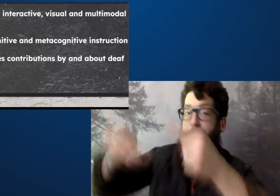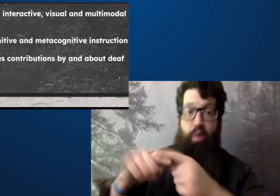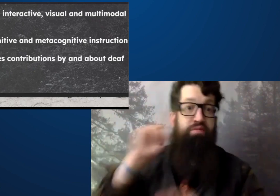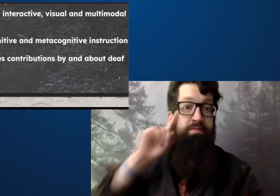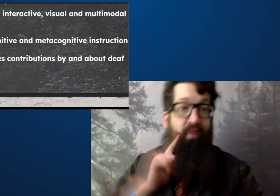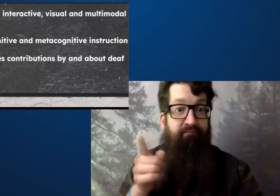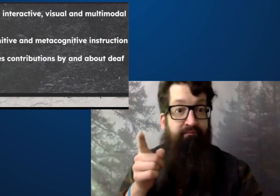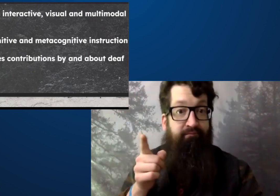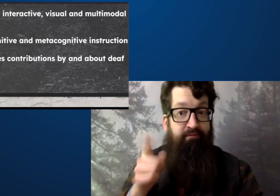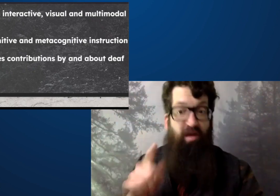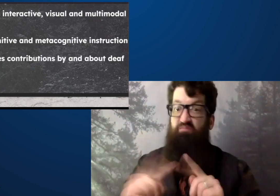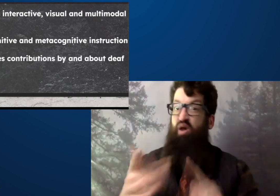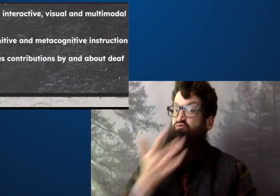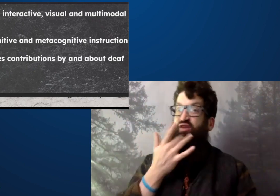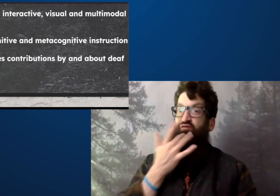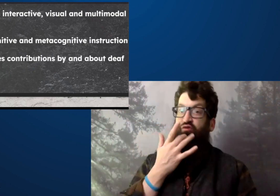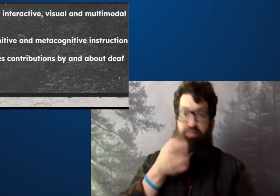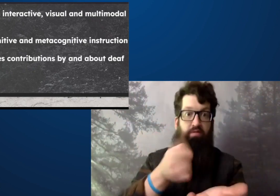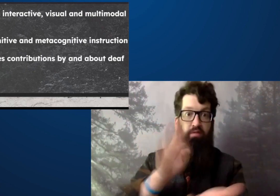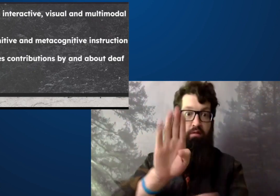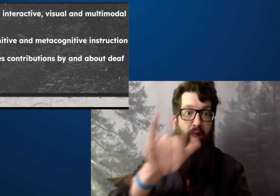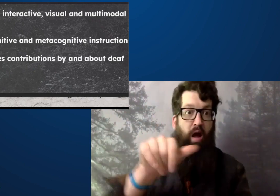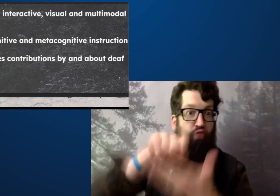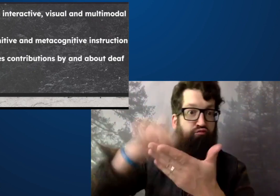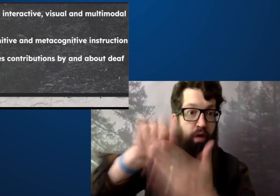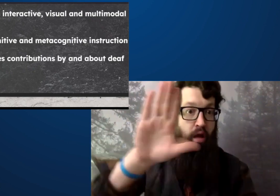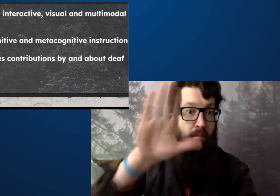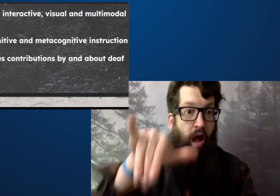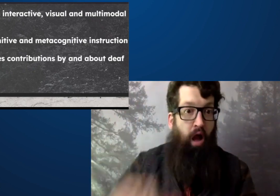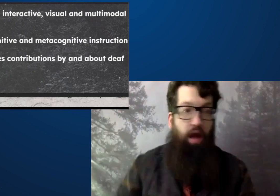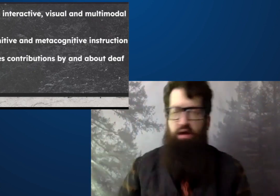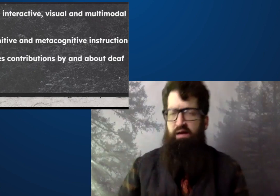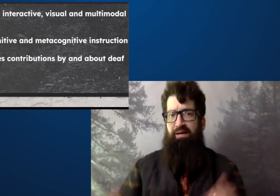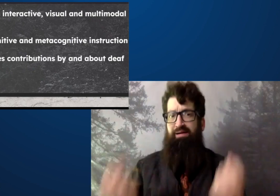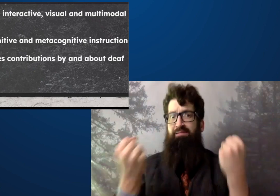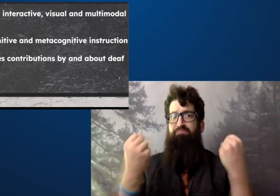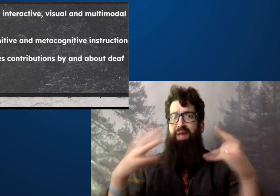people, stories written by and about deaf people.